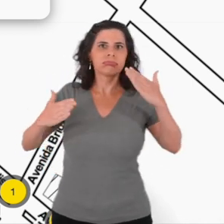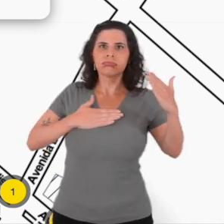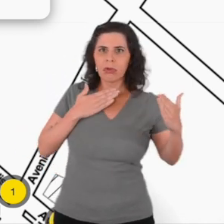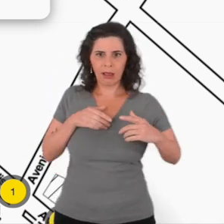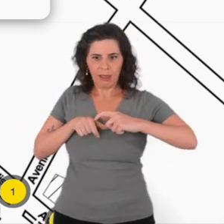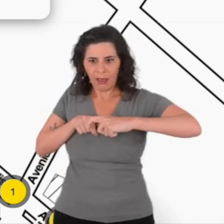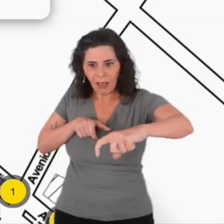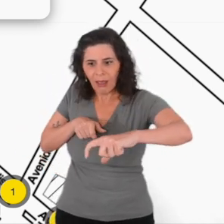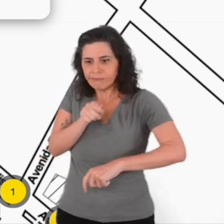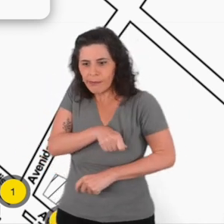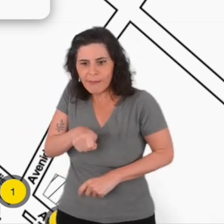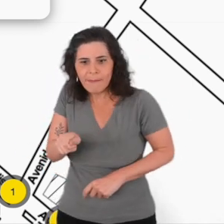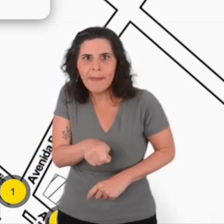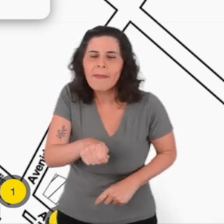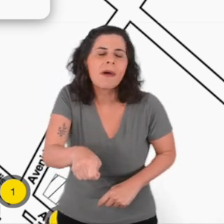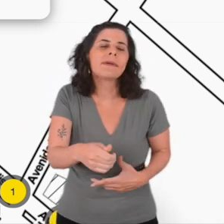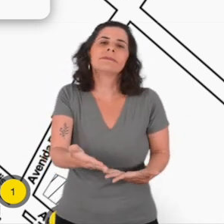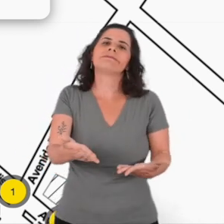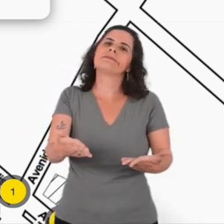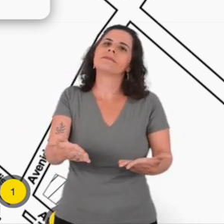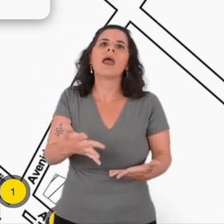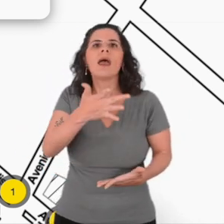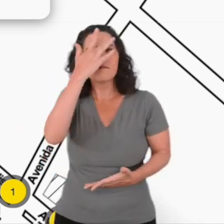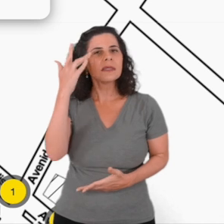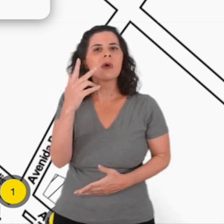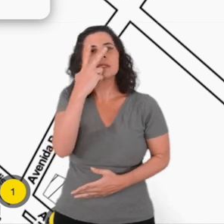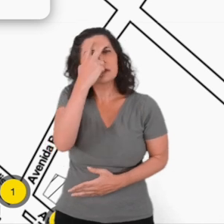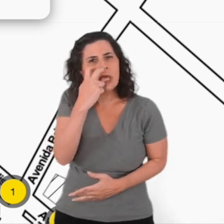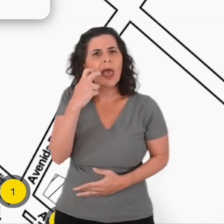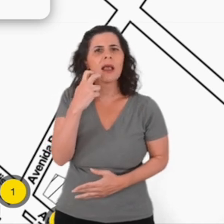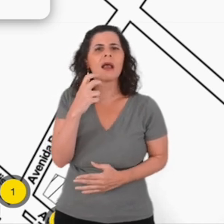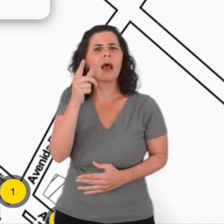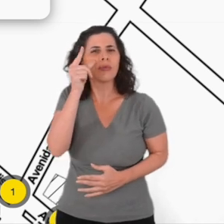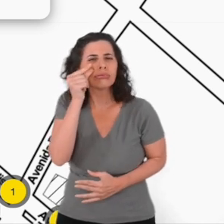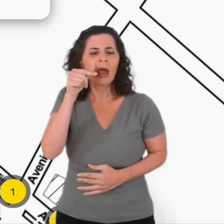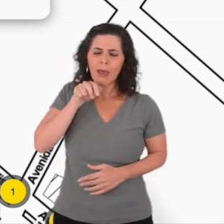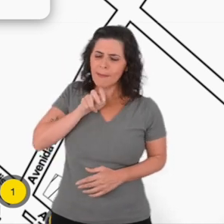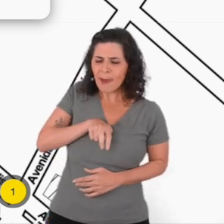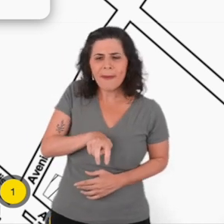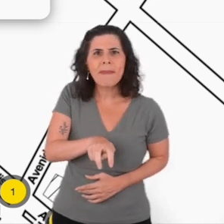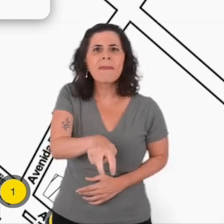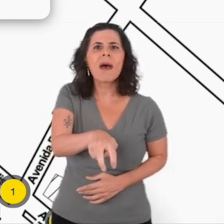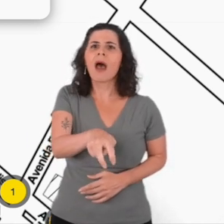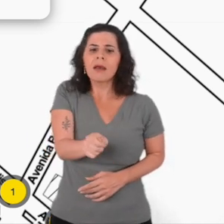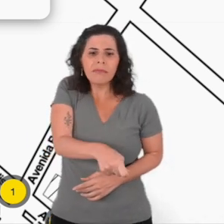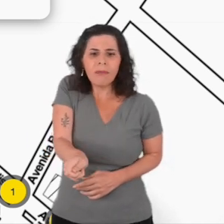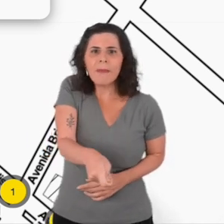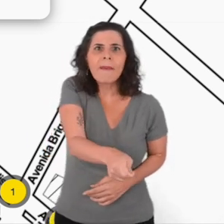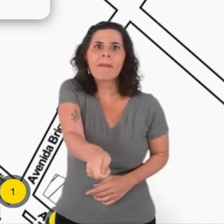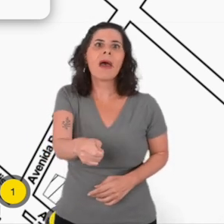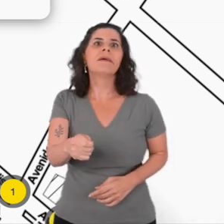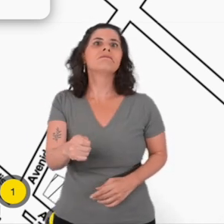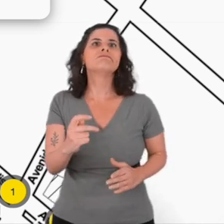where visually impaired people go. A stage set up for a show,